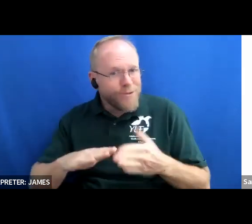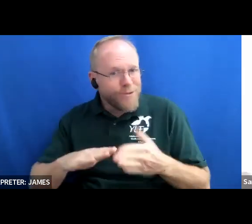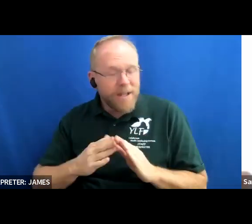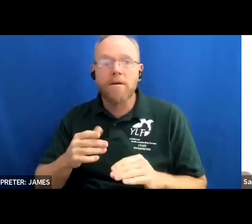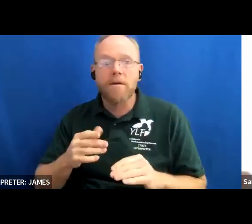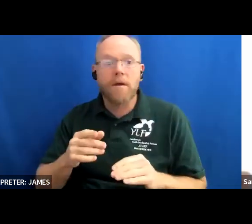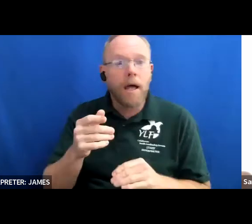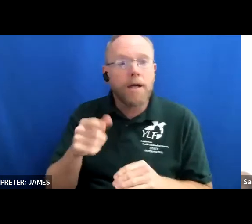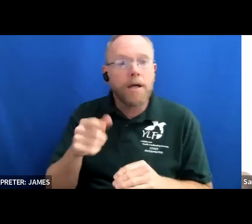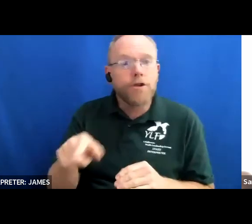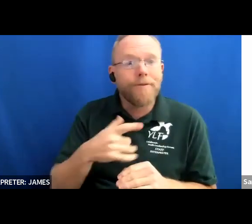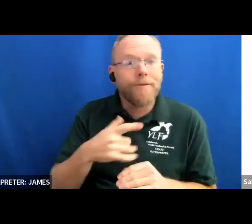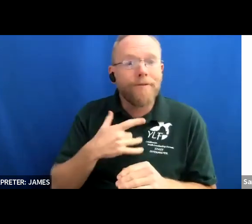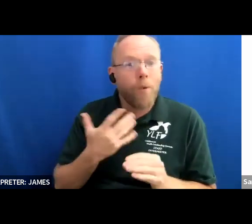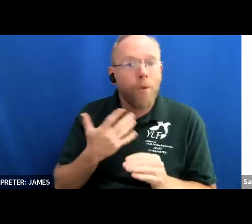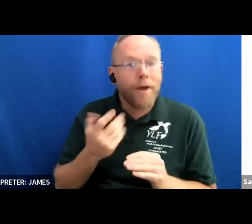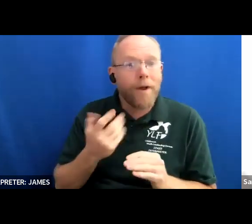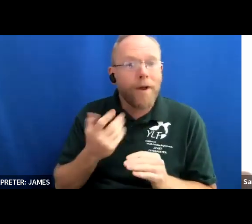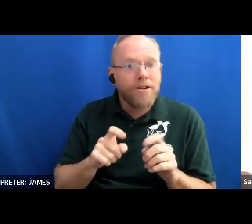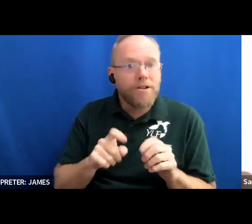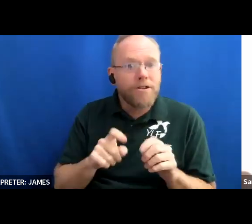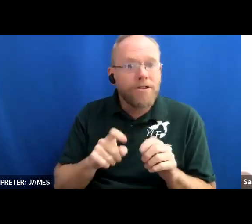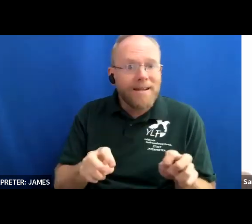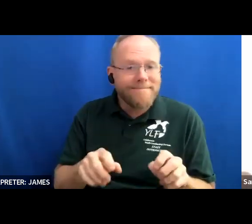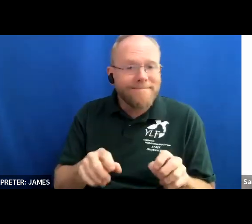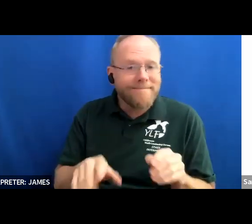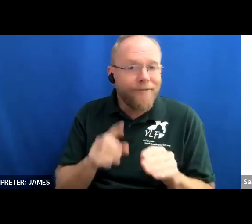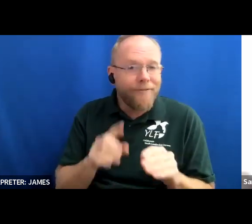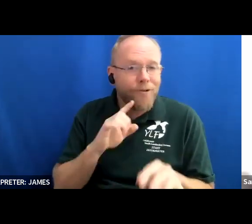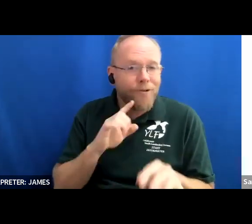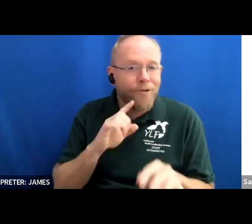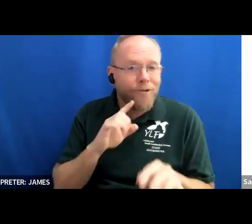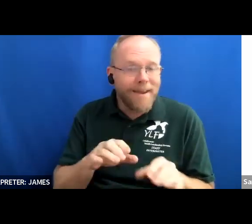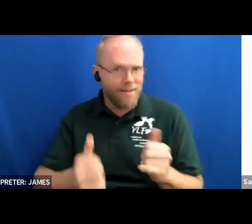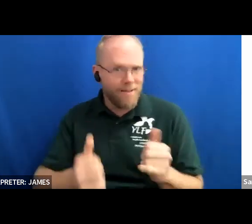our panelists so now is the most exciting time of our program we are going to end our program